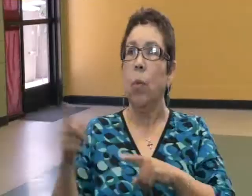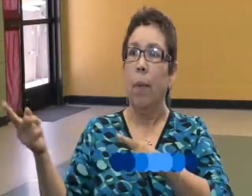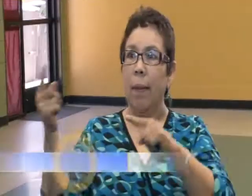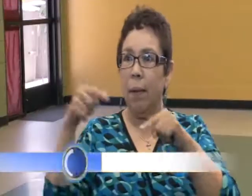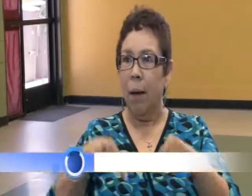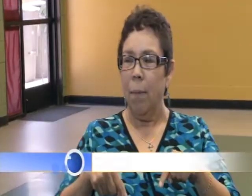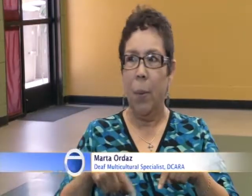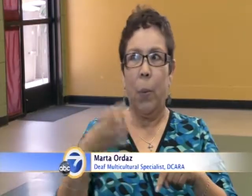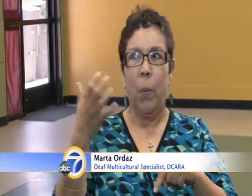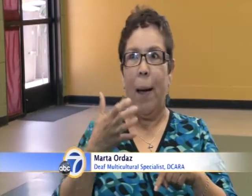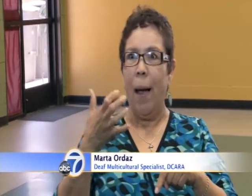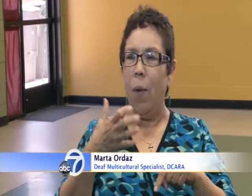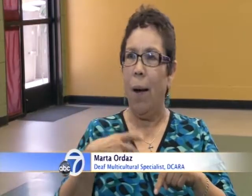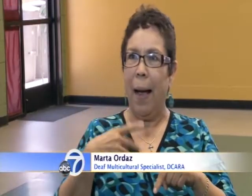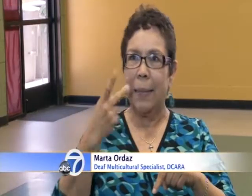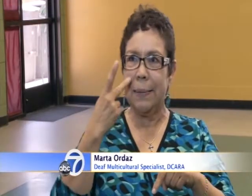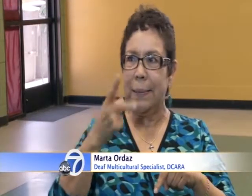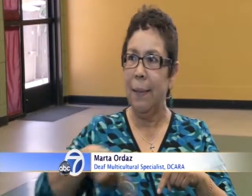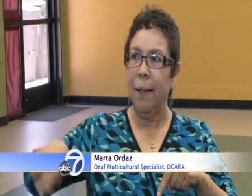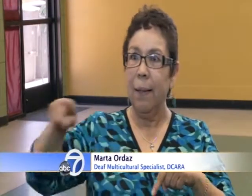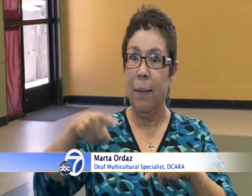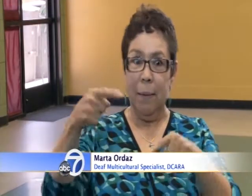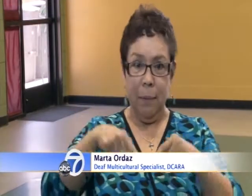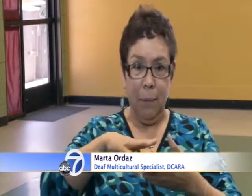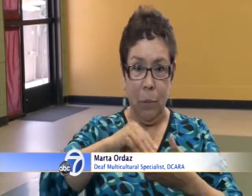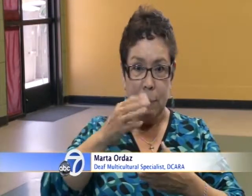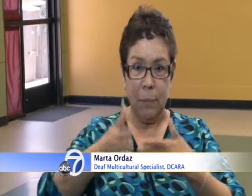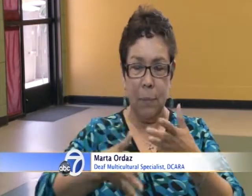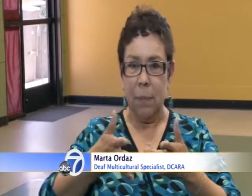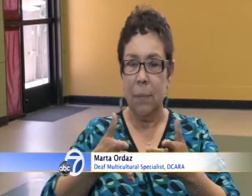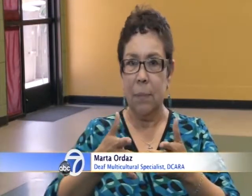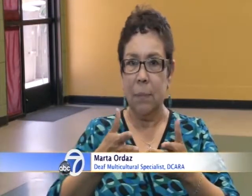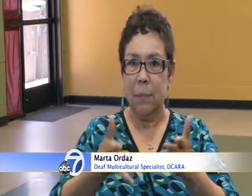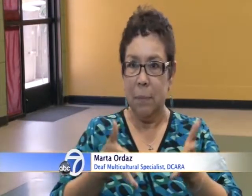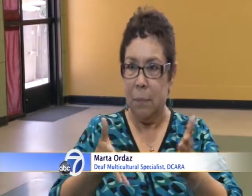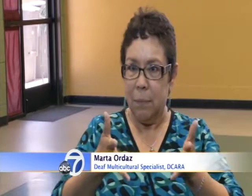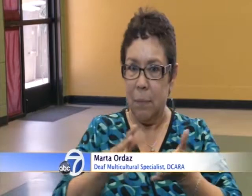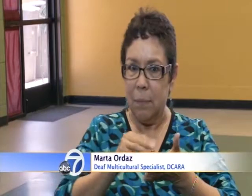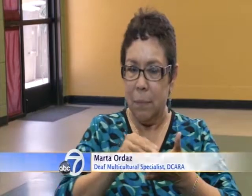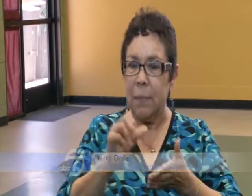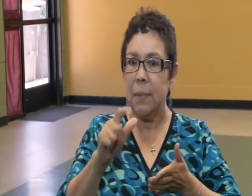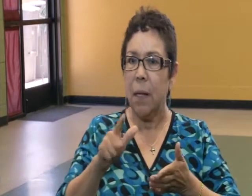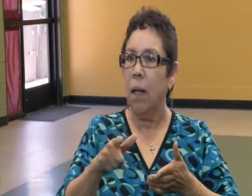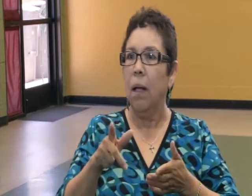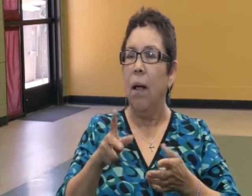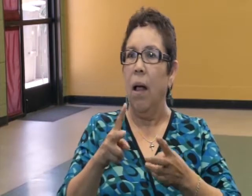and so when they come here to the U.S., I can see that they begin to learn a language,